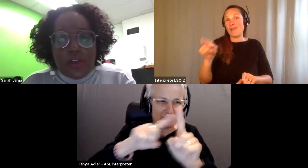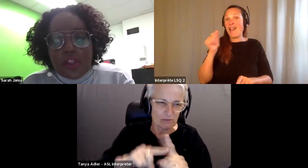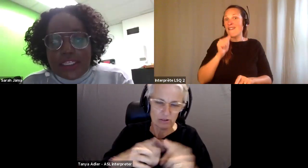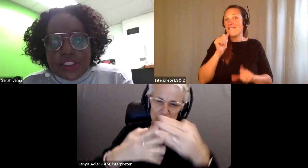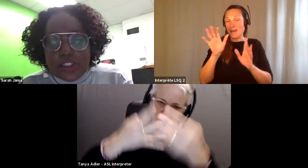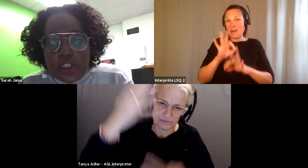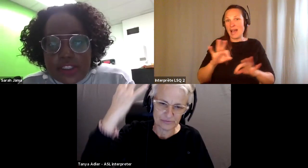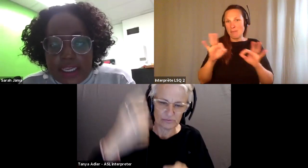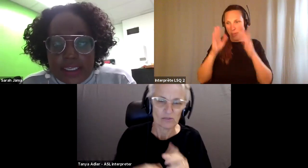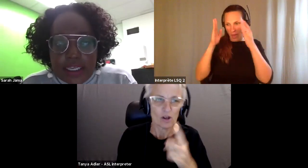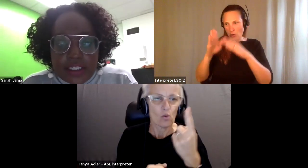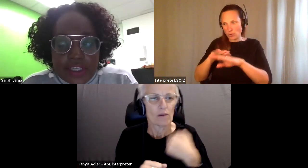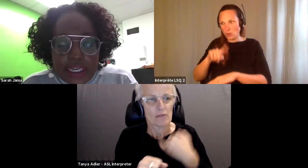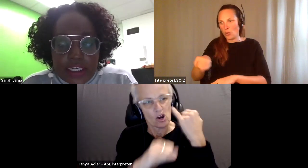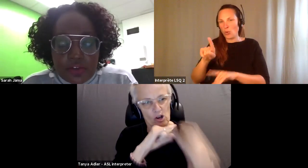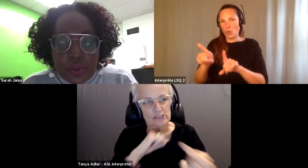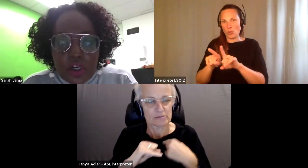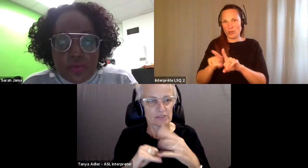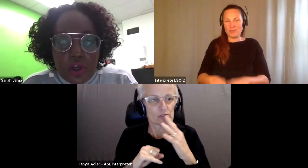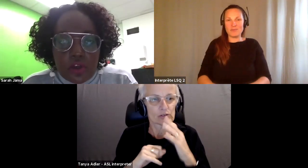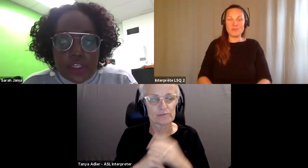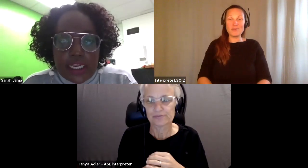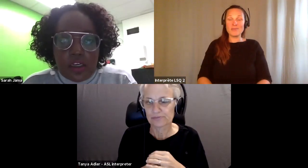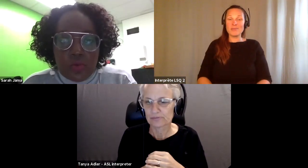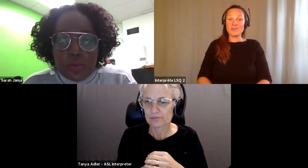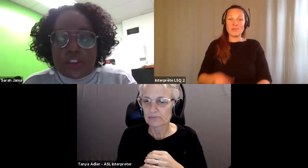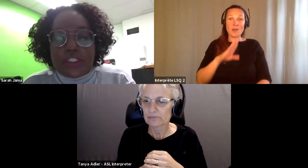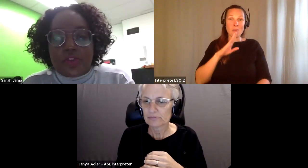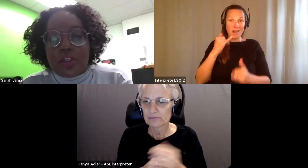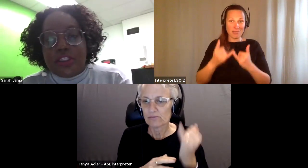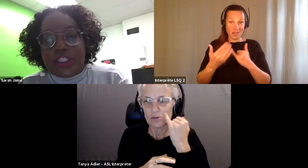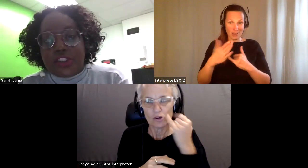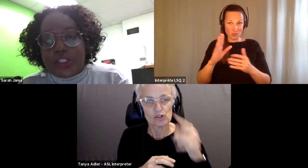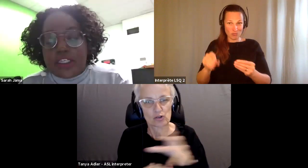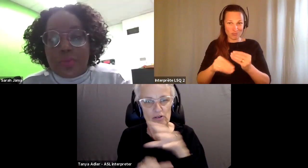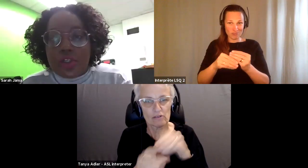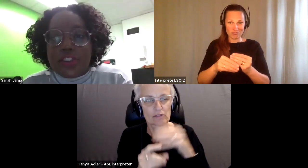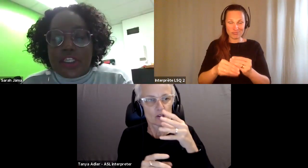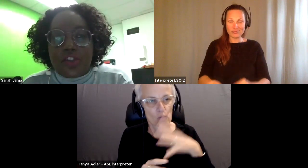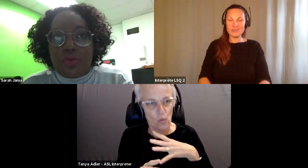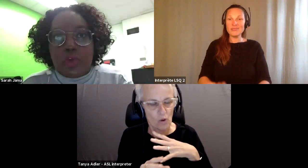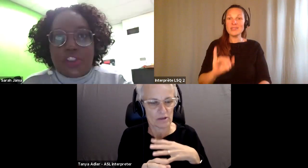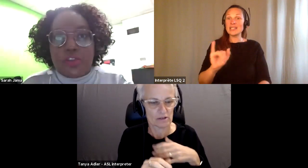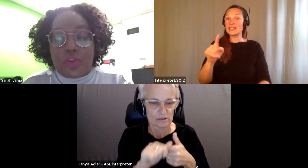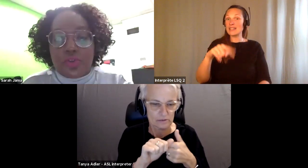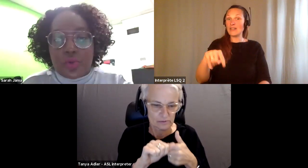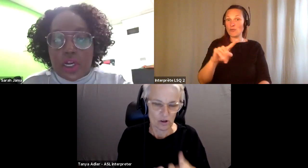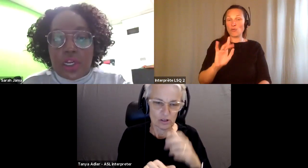Sarah Jama: One of the last things i'll say is that if you are involved in a woman's based organization it's important to Center the voices of those who are.